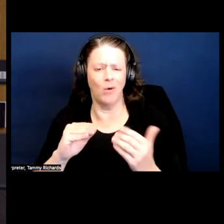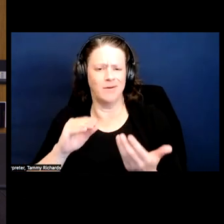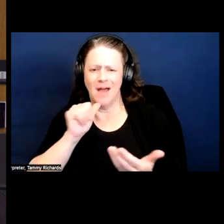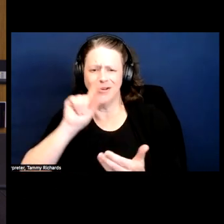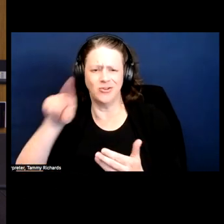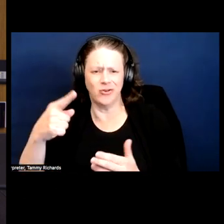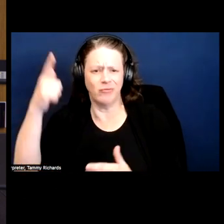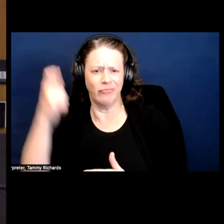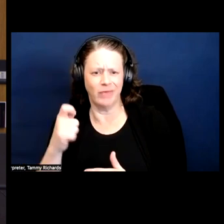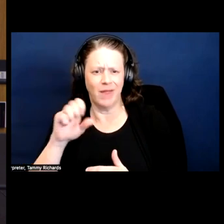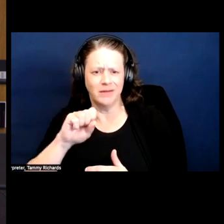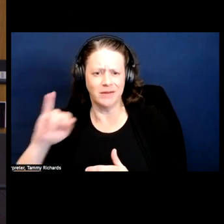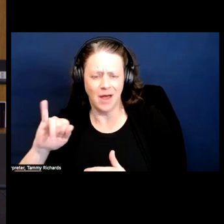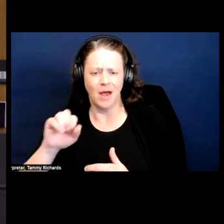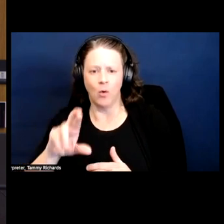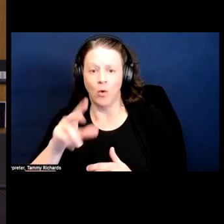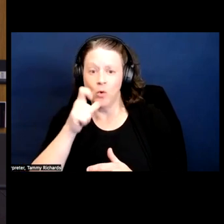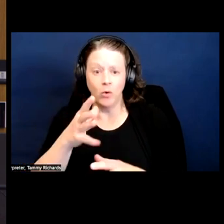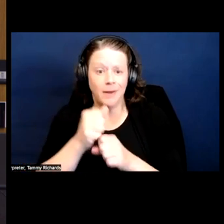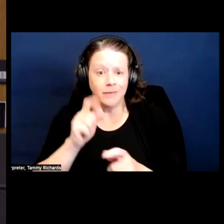school within the black community is really important.